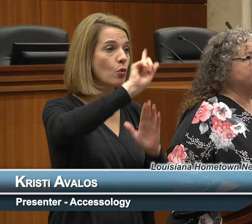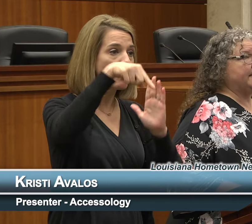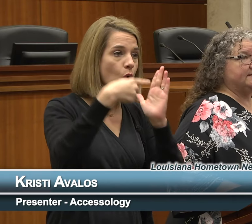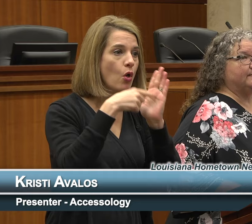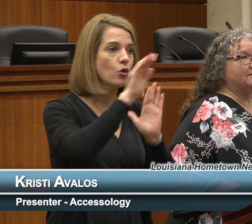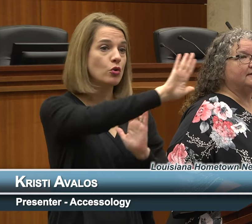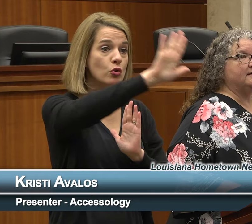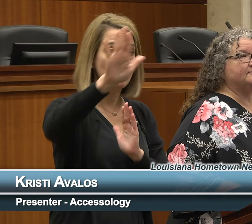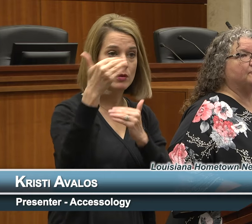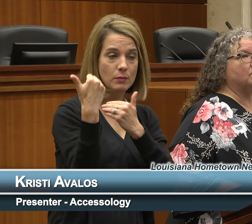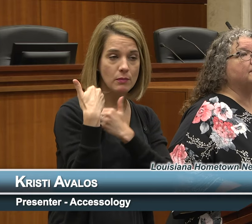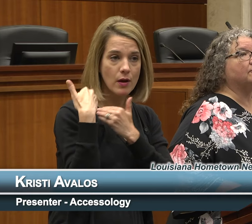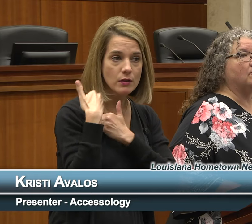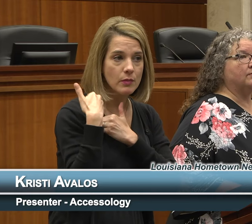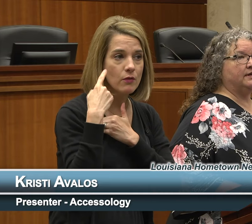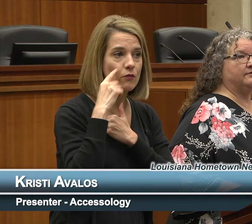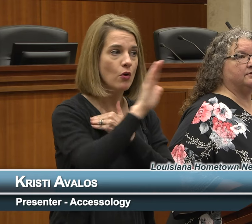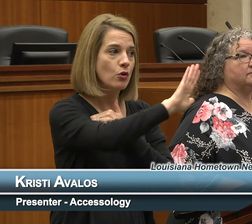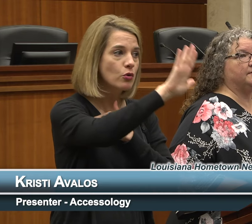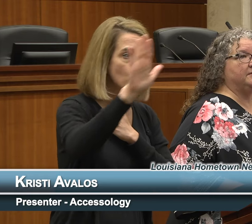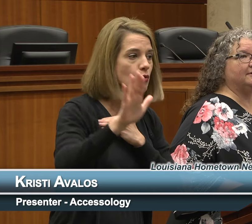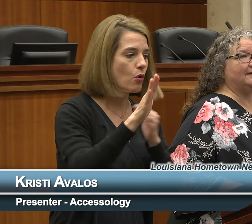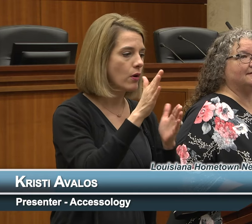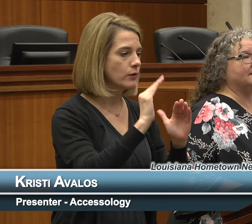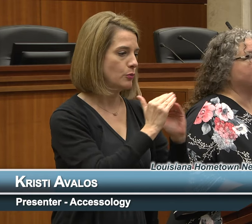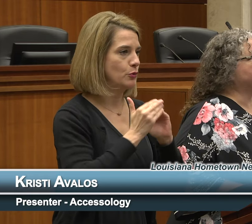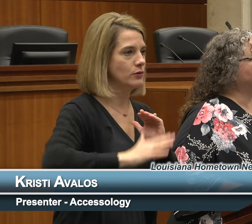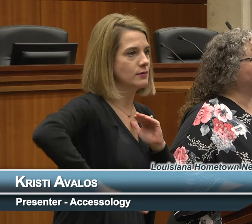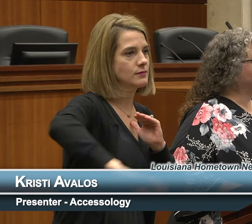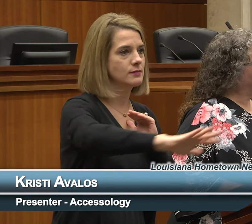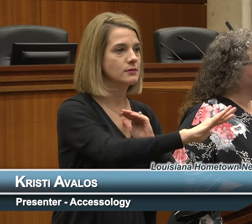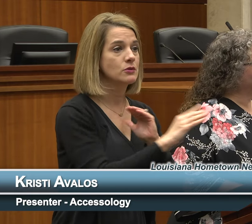responsibilities for your own individual communities. We want to help you